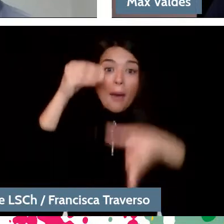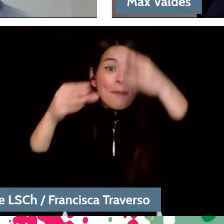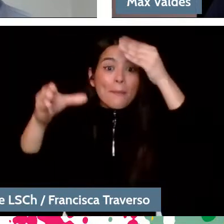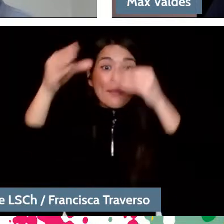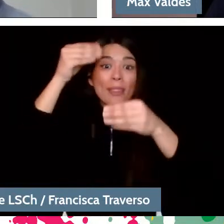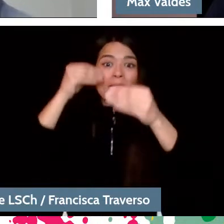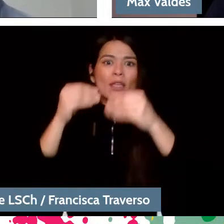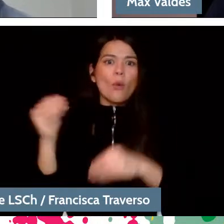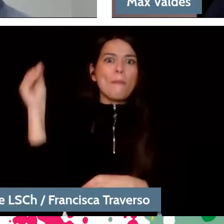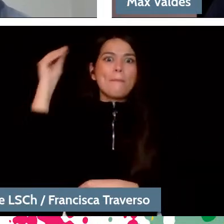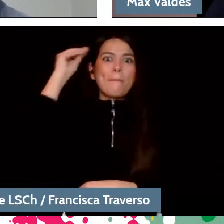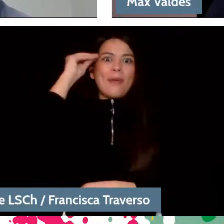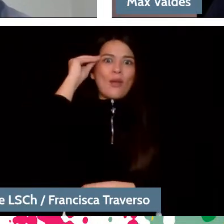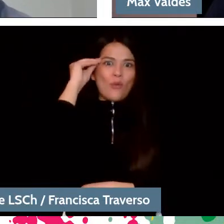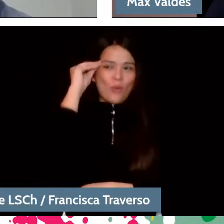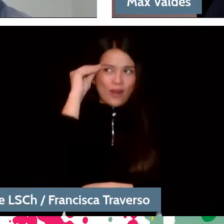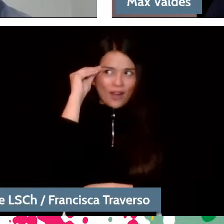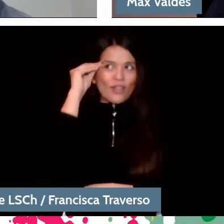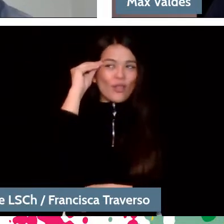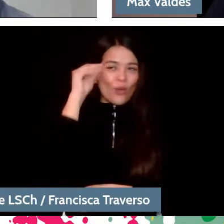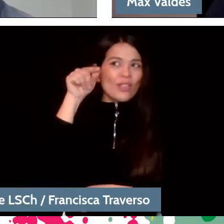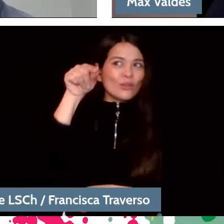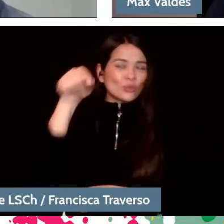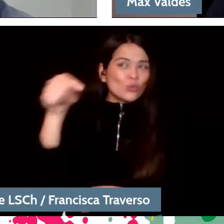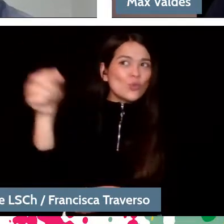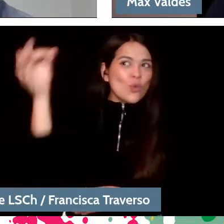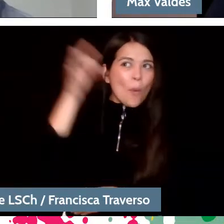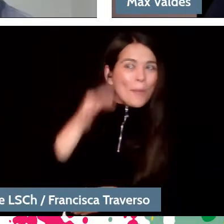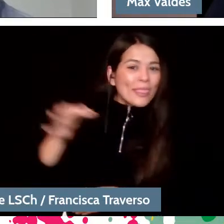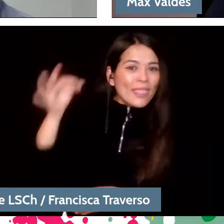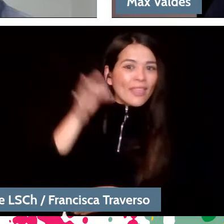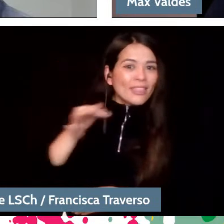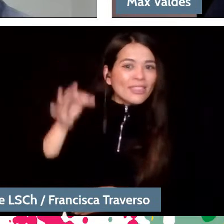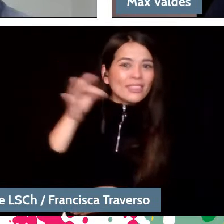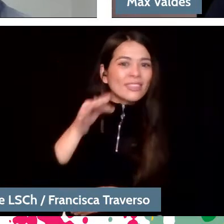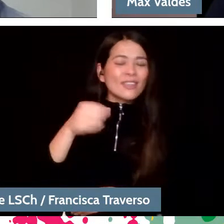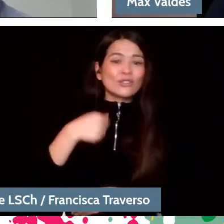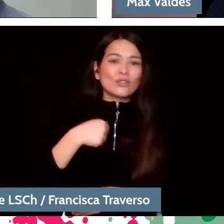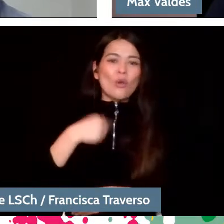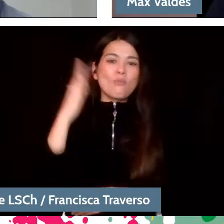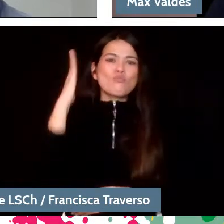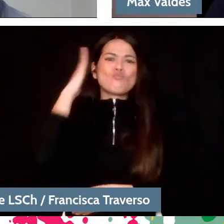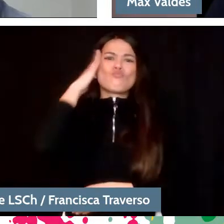from which I would like to start a question and a conversation. It was a comment that always stayed with me and that you made at that moment.